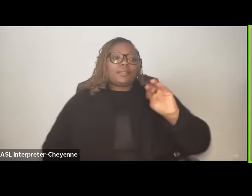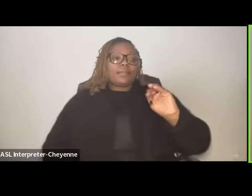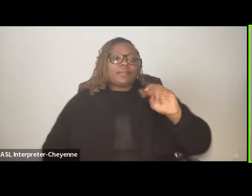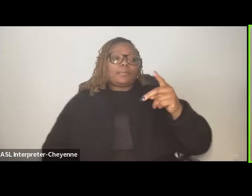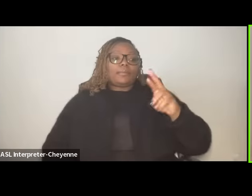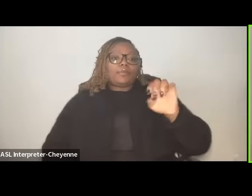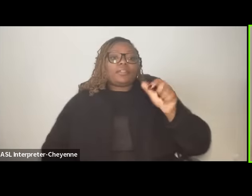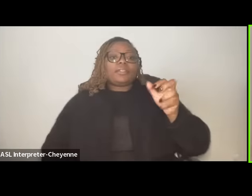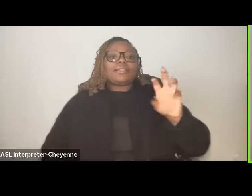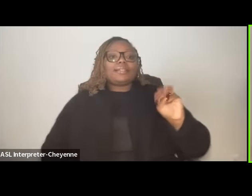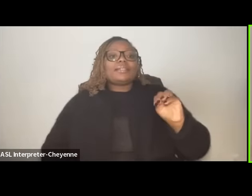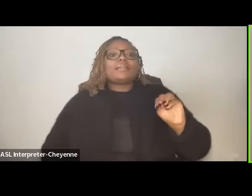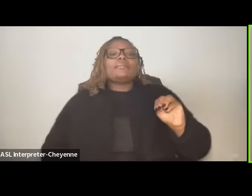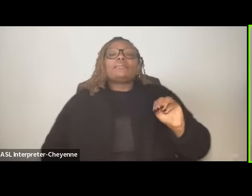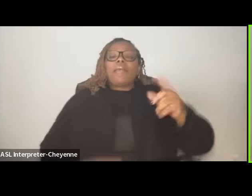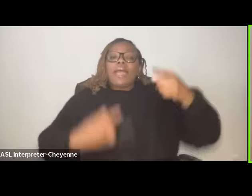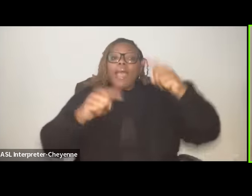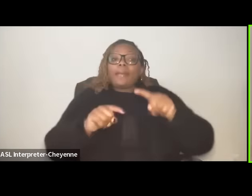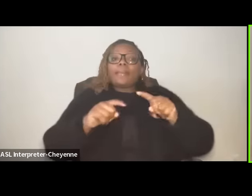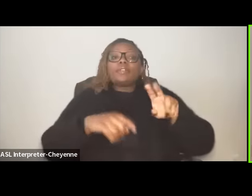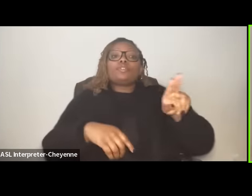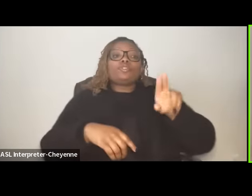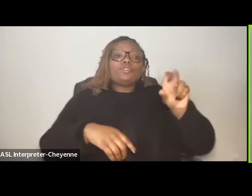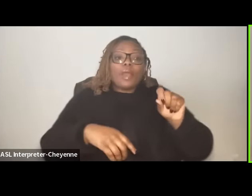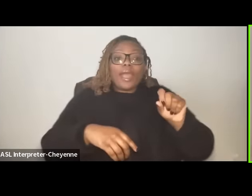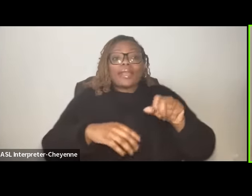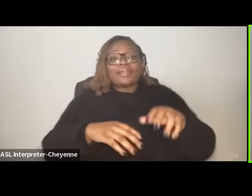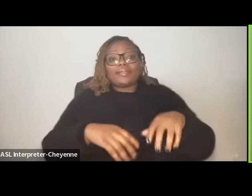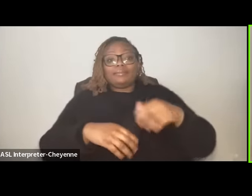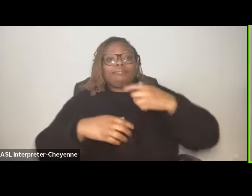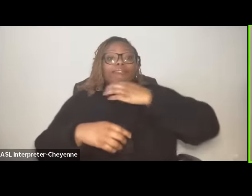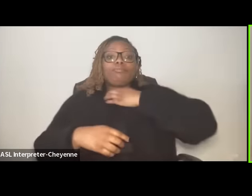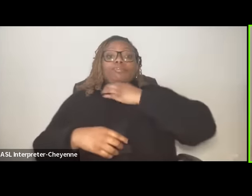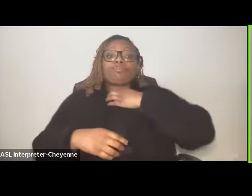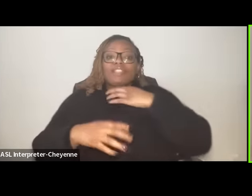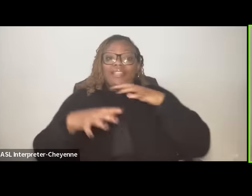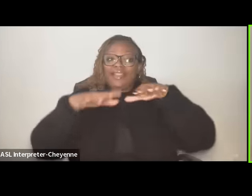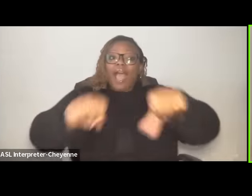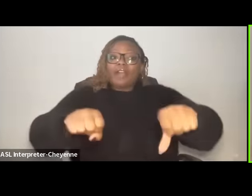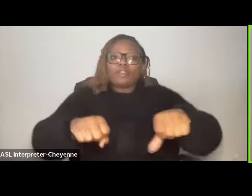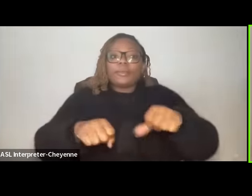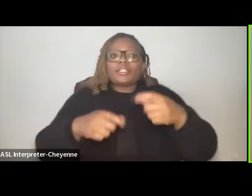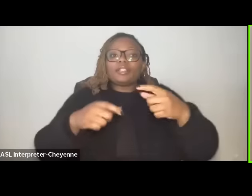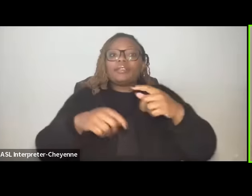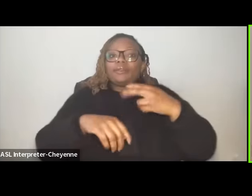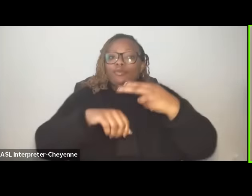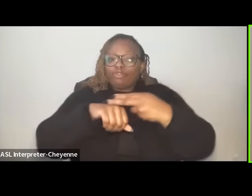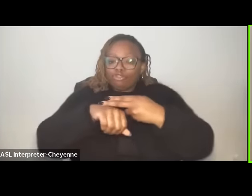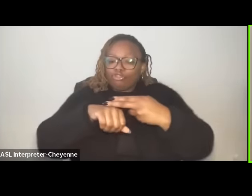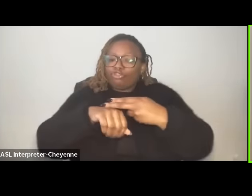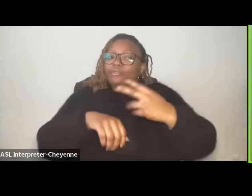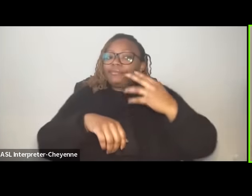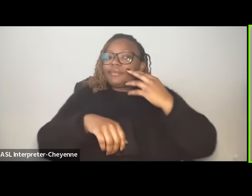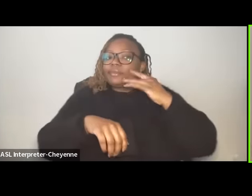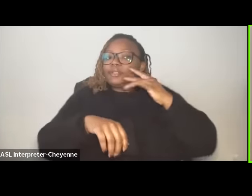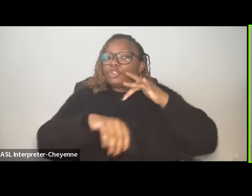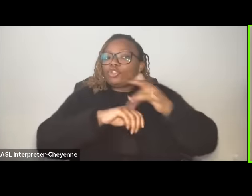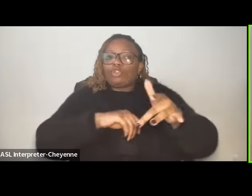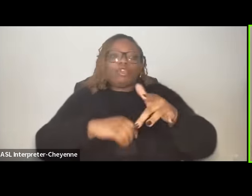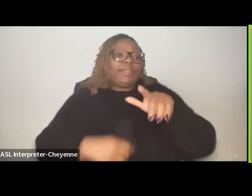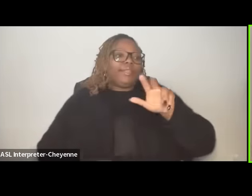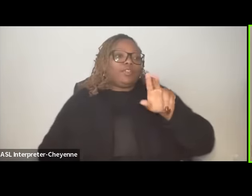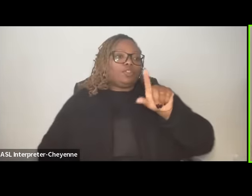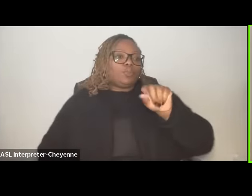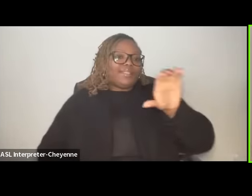occupation uh which Haiti experienced in the in the early um n the the early 20th century we also